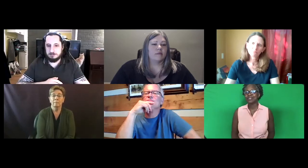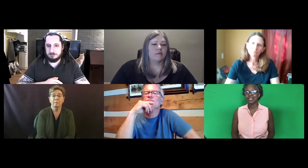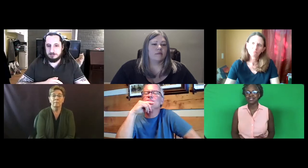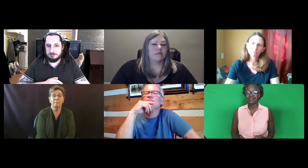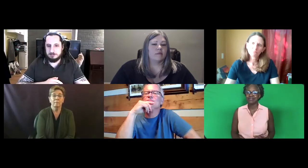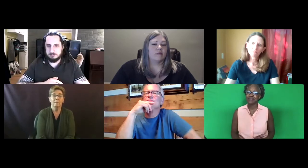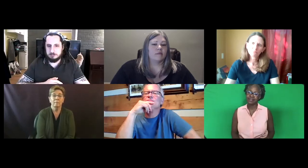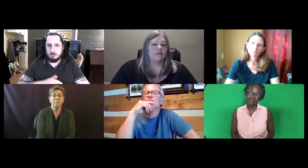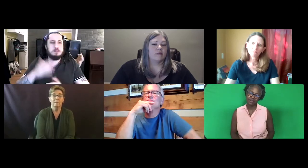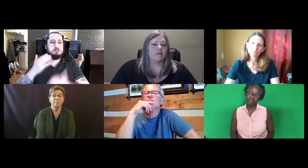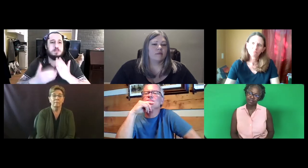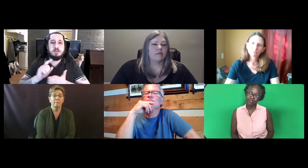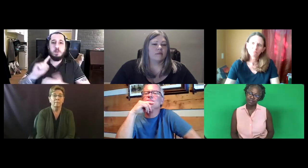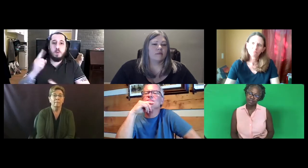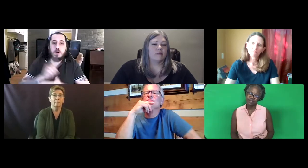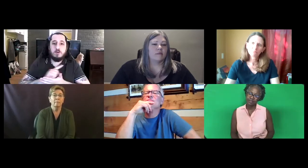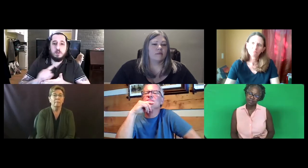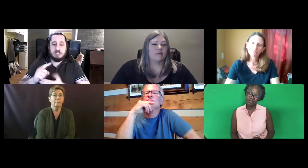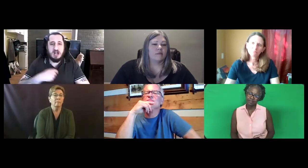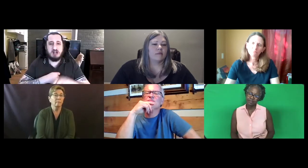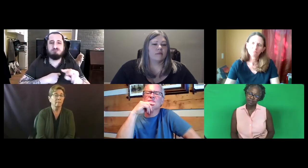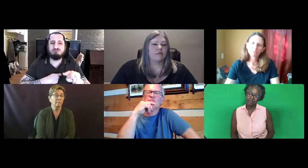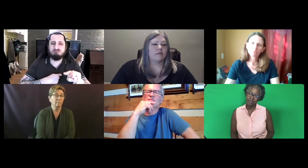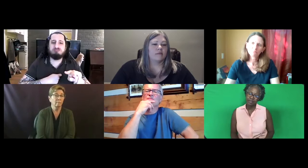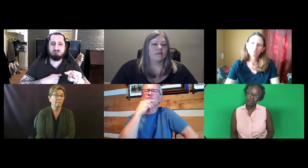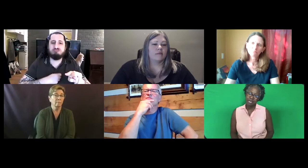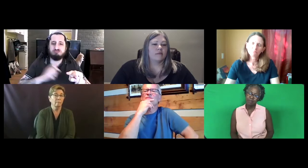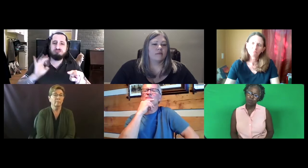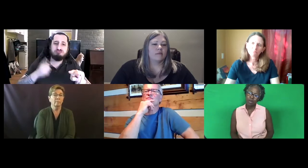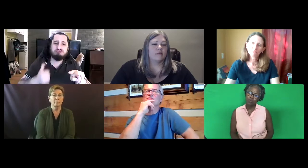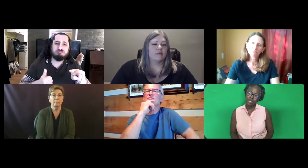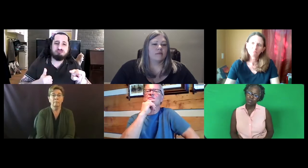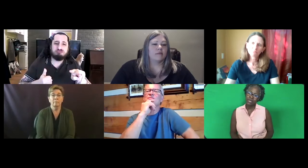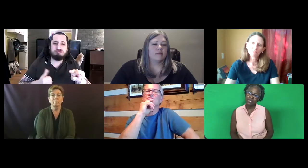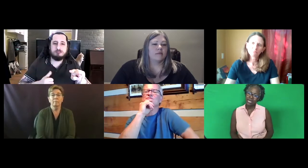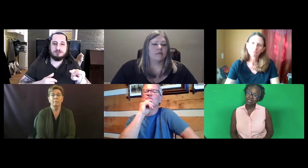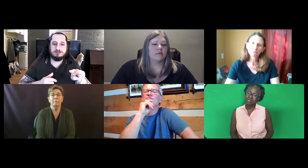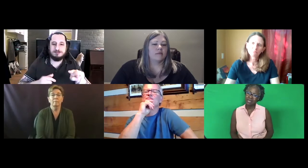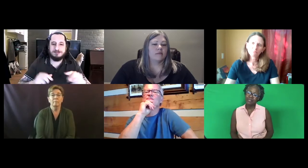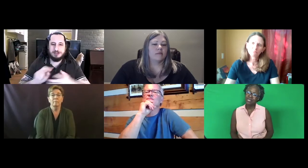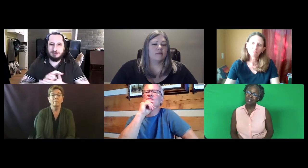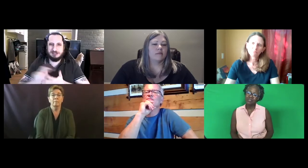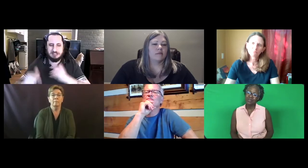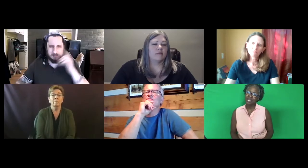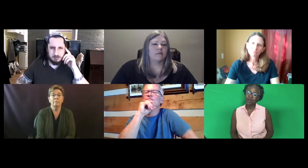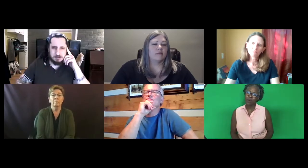and the test is not standard. Maybe one week I look at the test and everything is turning out well.